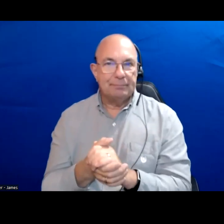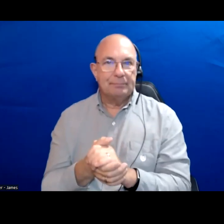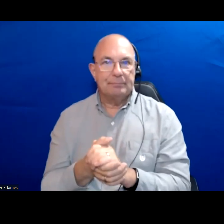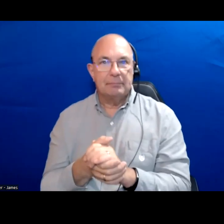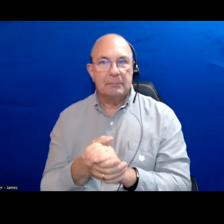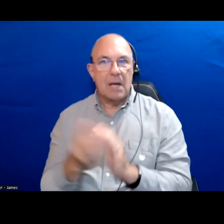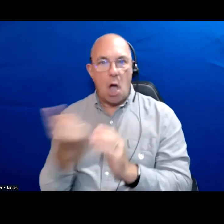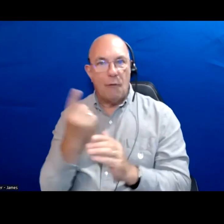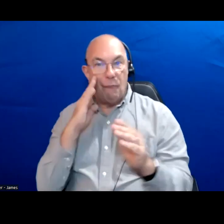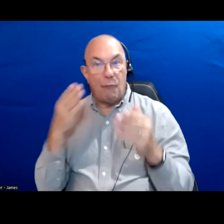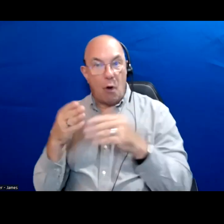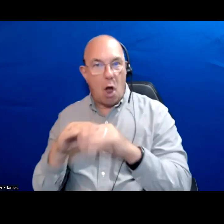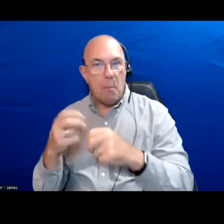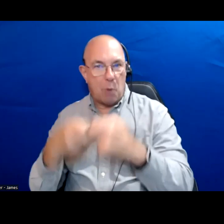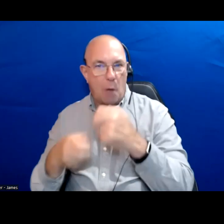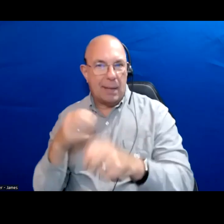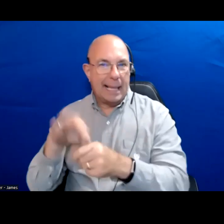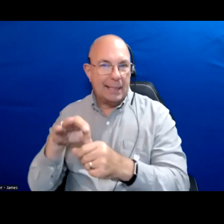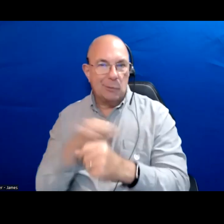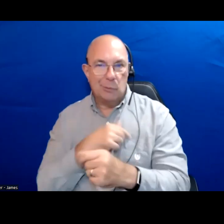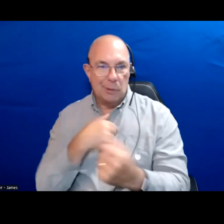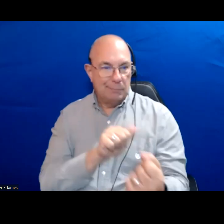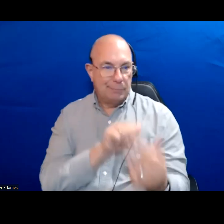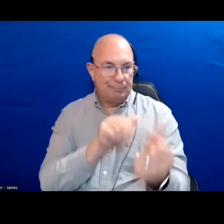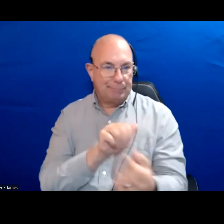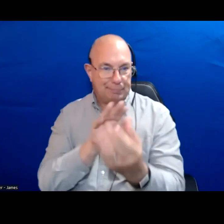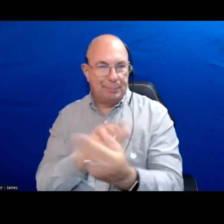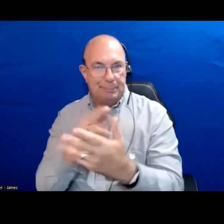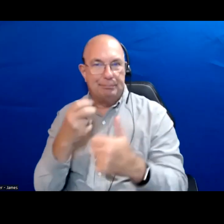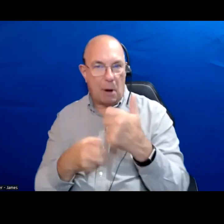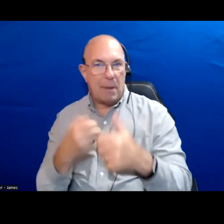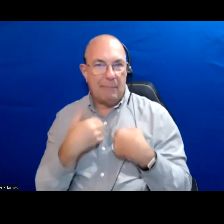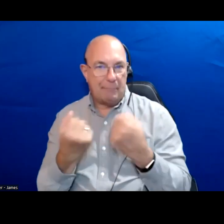And that makes sense we are faced with a lot of problems right now.